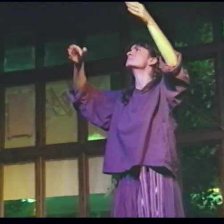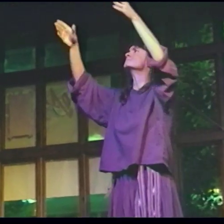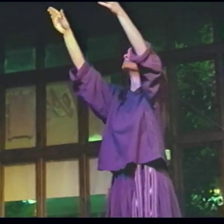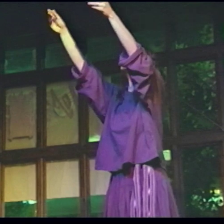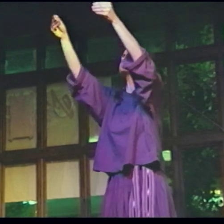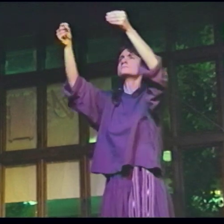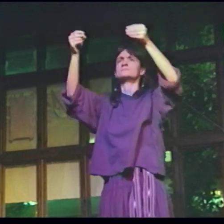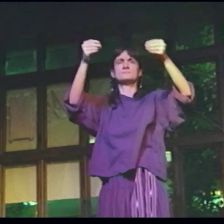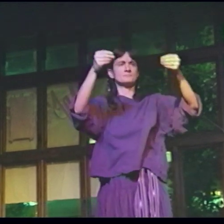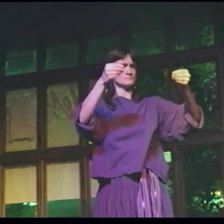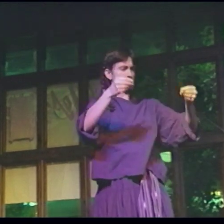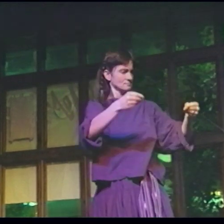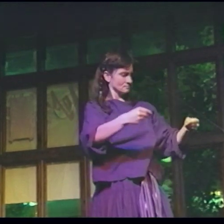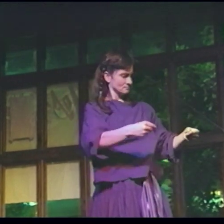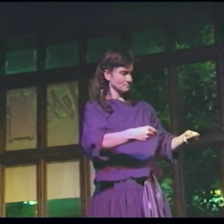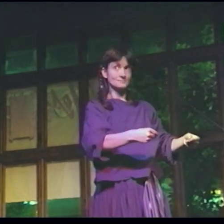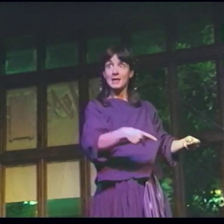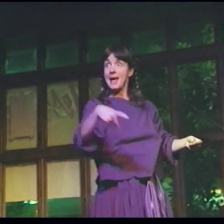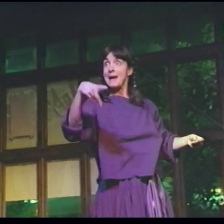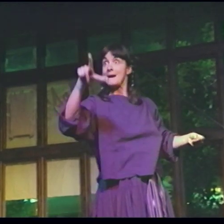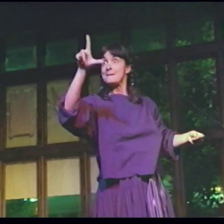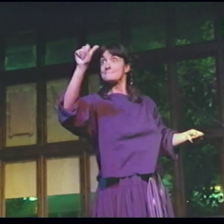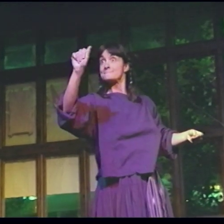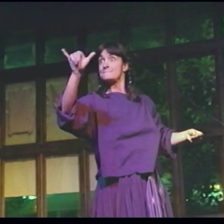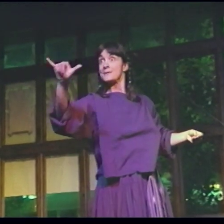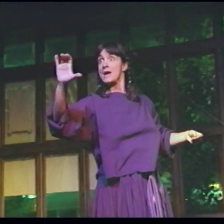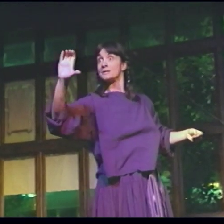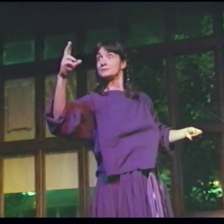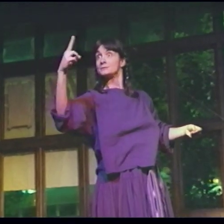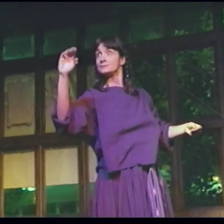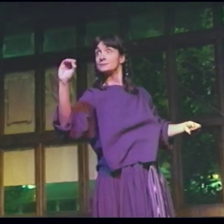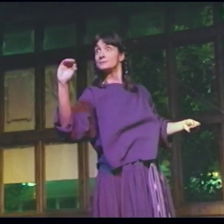Ah... Playchoc!